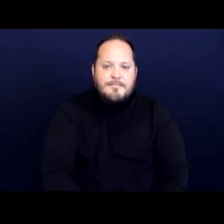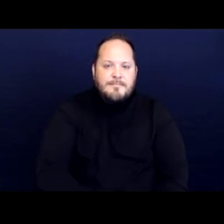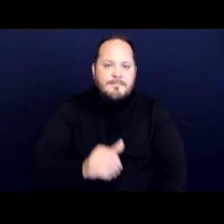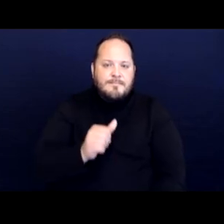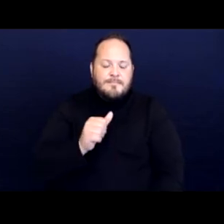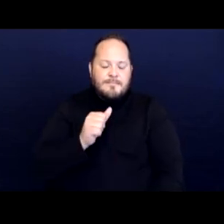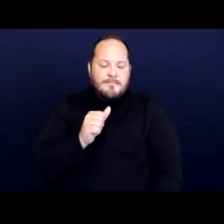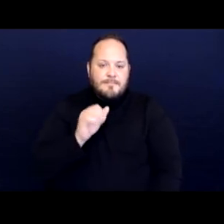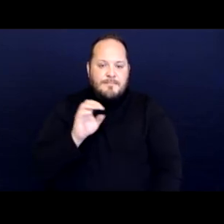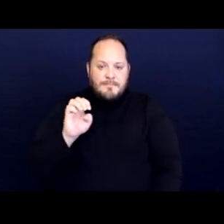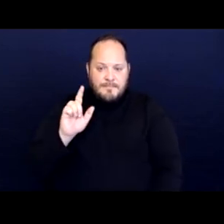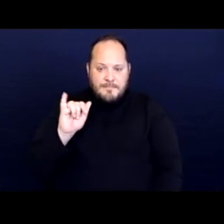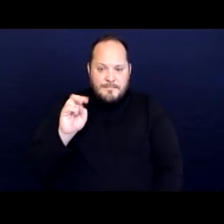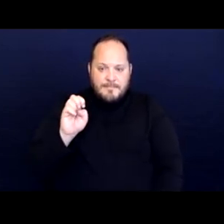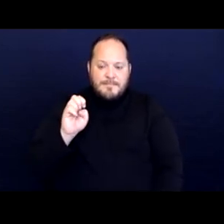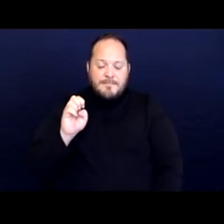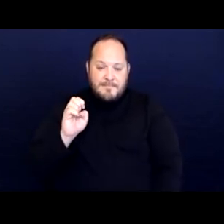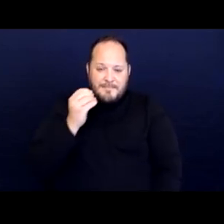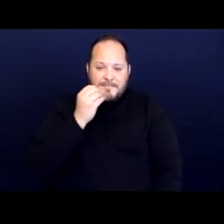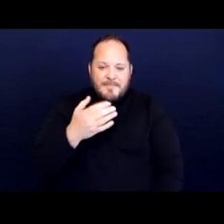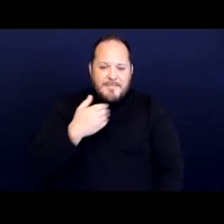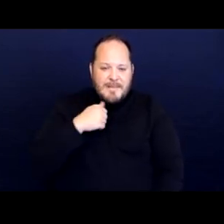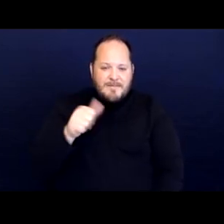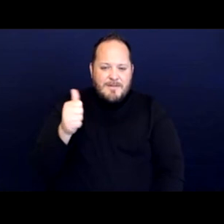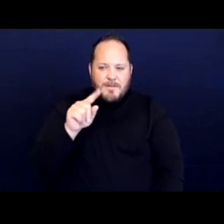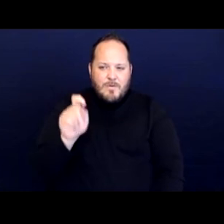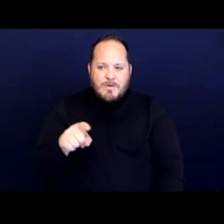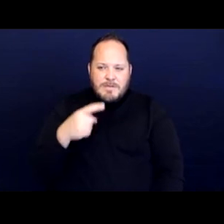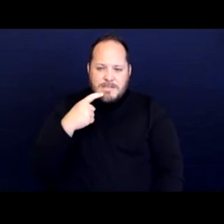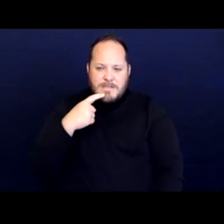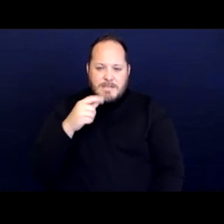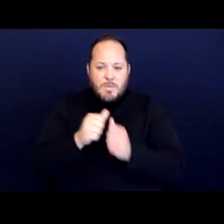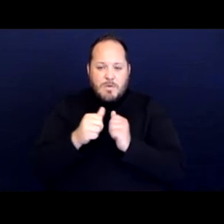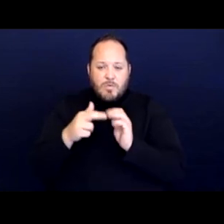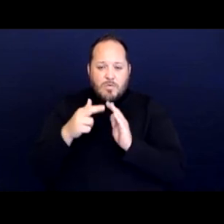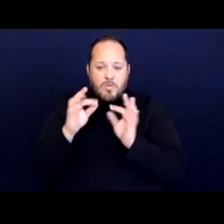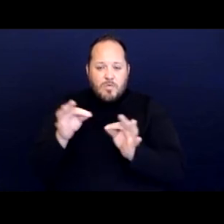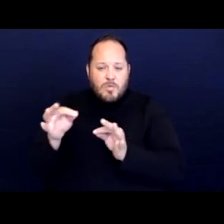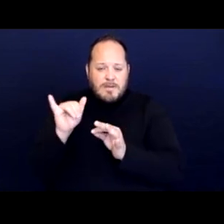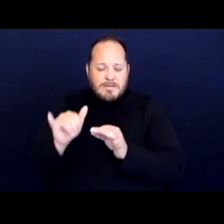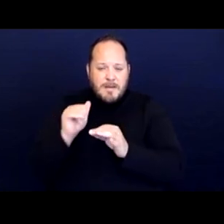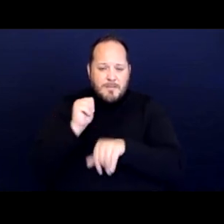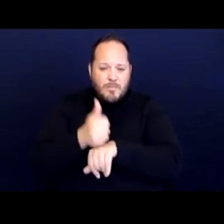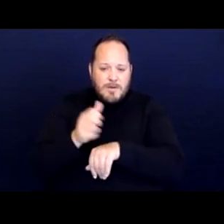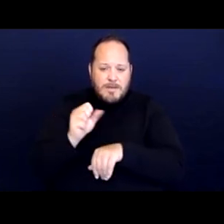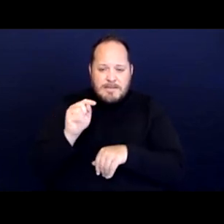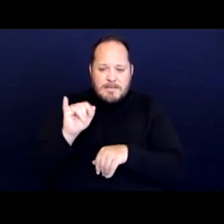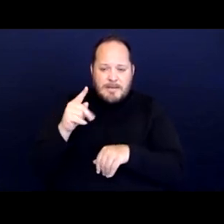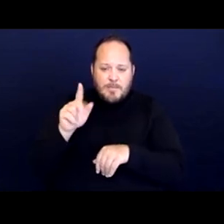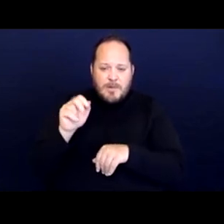[Elaine] We've got another question coming in that says with rulings that puts stipulation around enforcement like there must be notice given